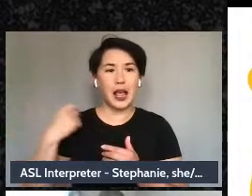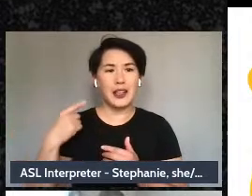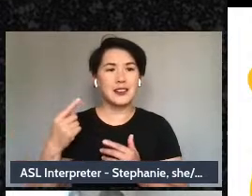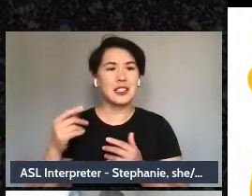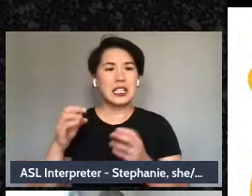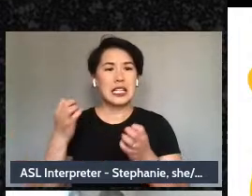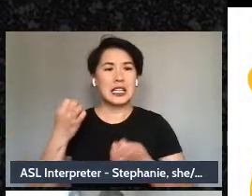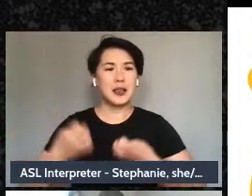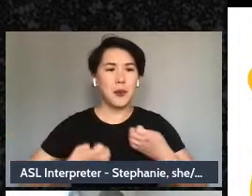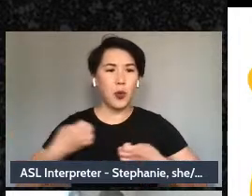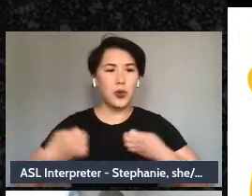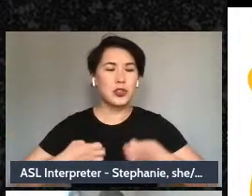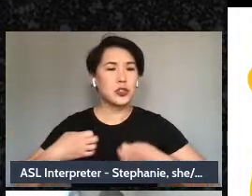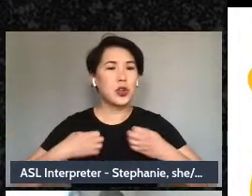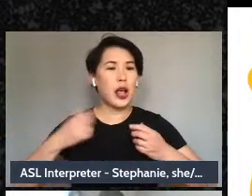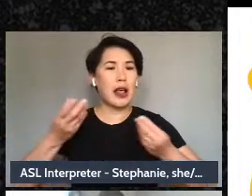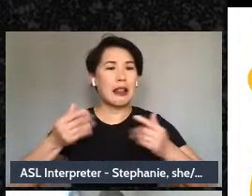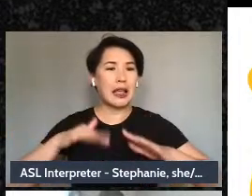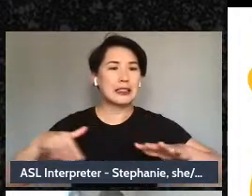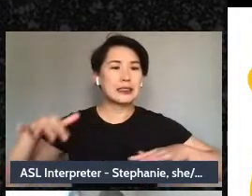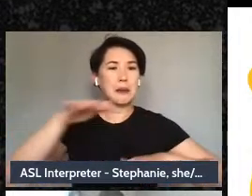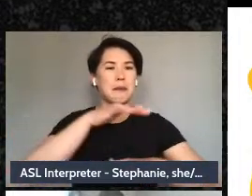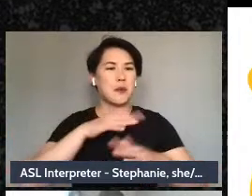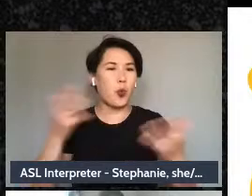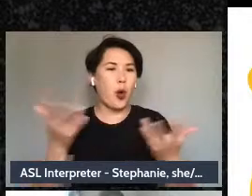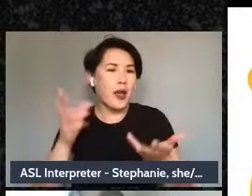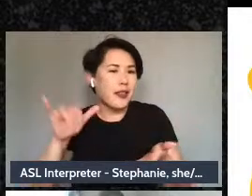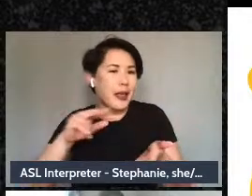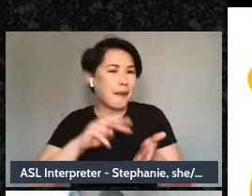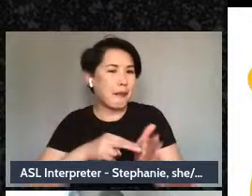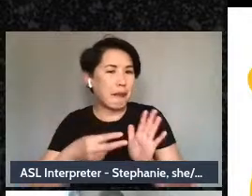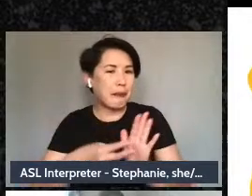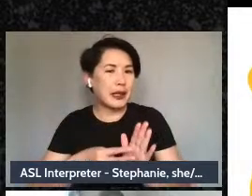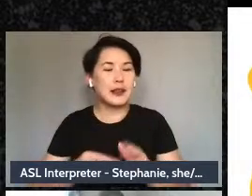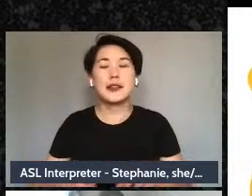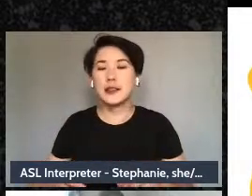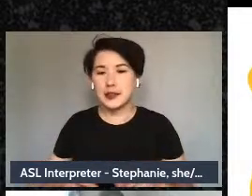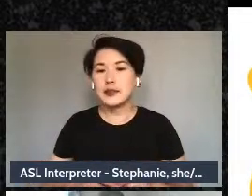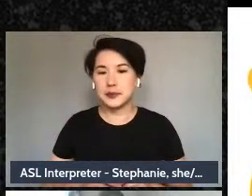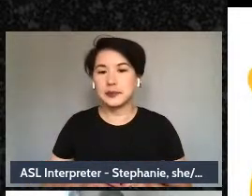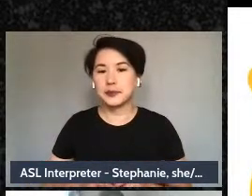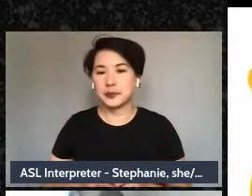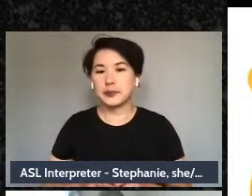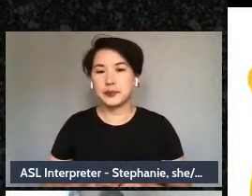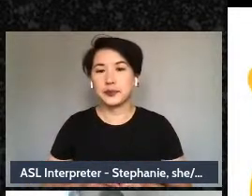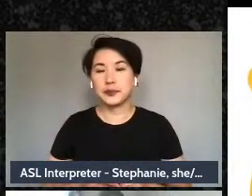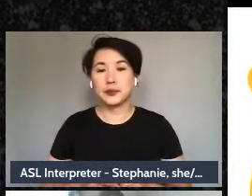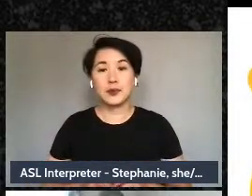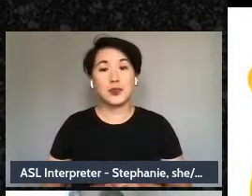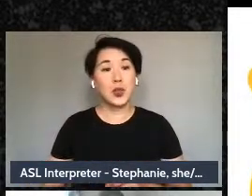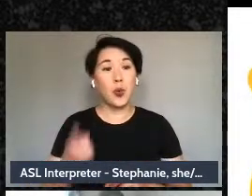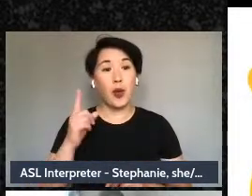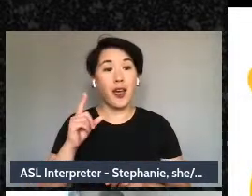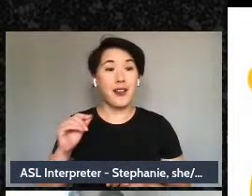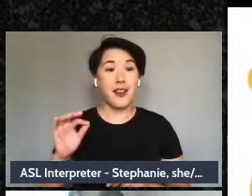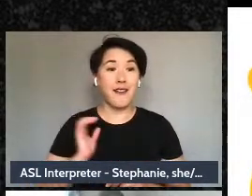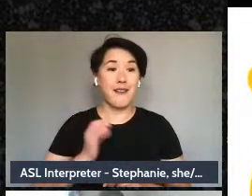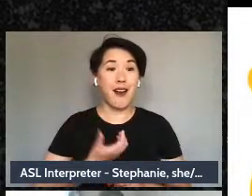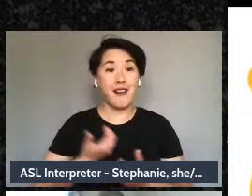and I offered my definition, but we had um one of our comrades a Fireweed answer as well